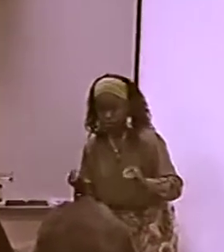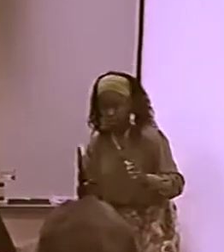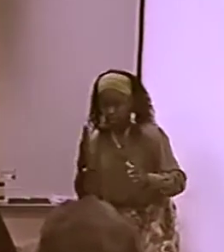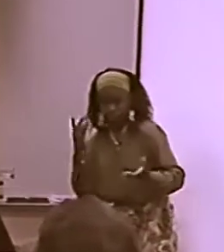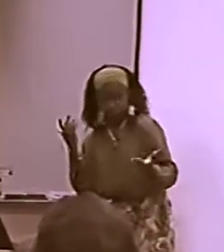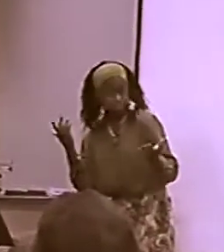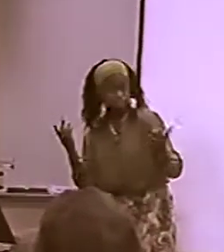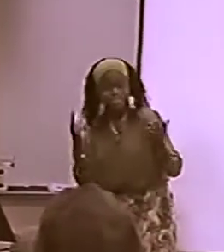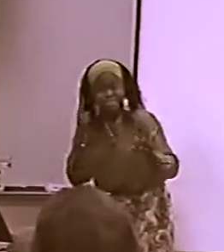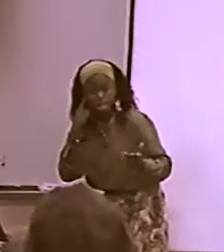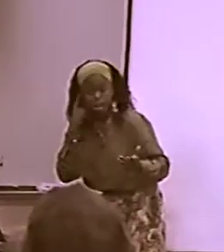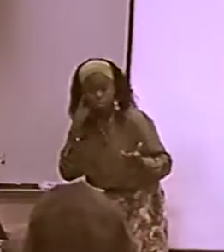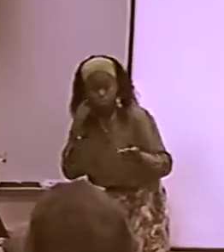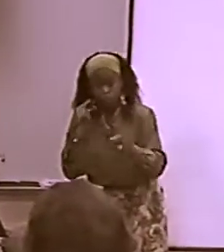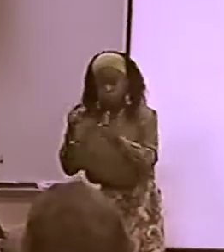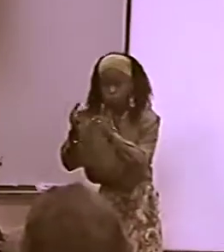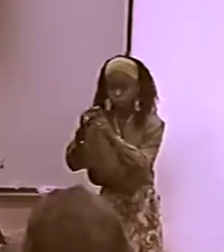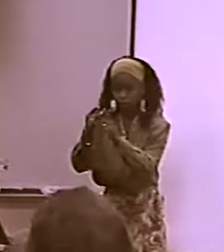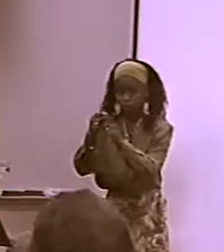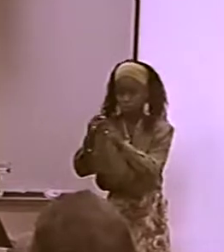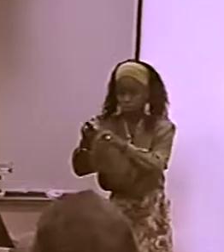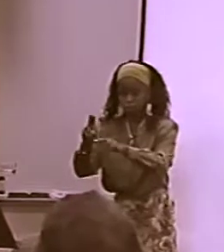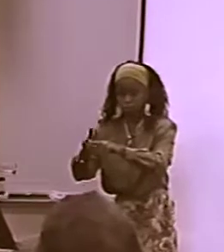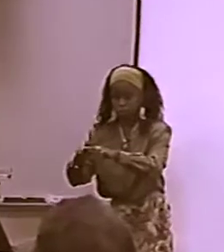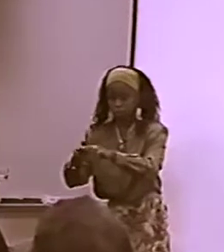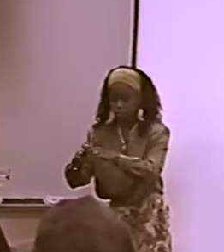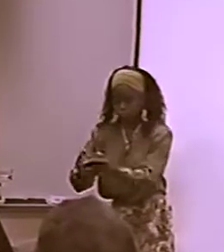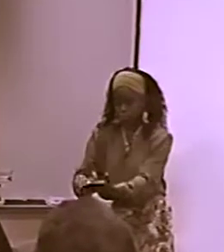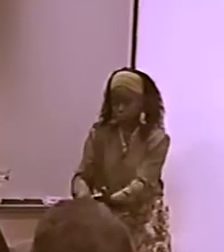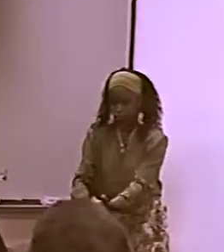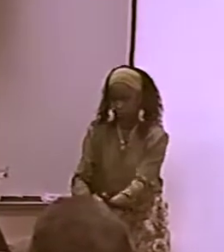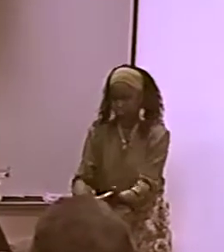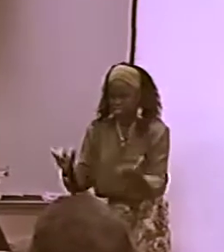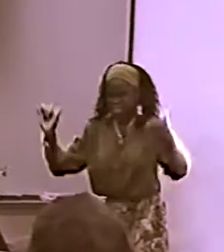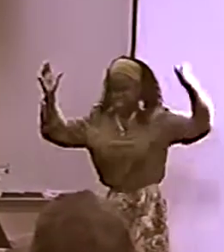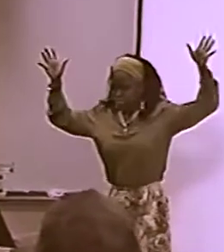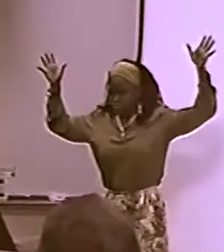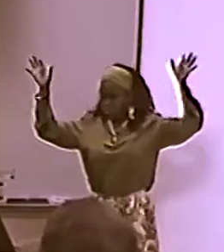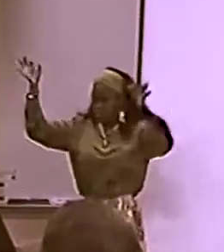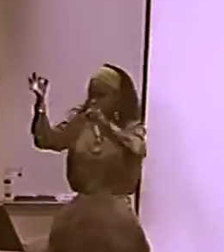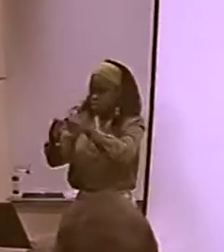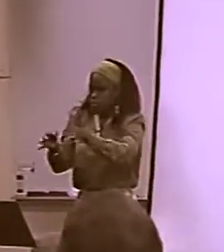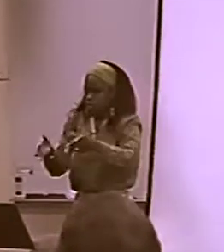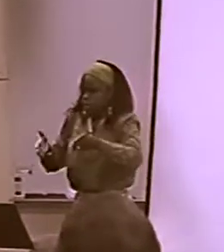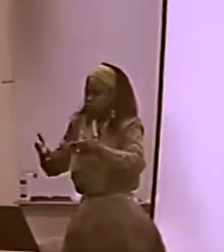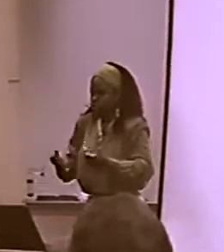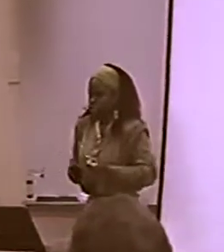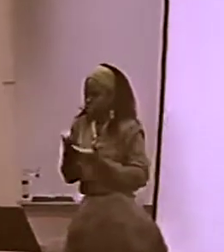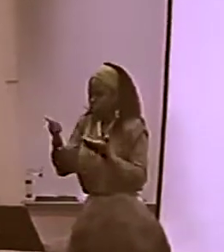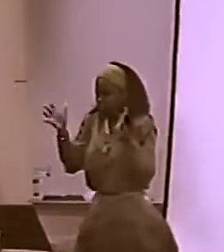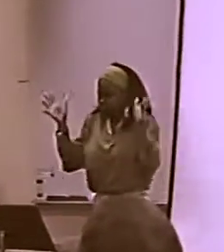THROUGH BODY MOVEMENTS, THROUGH SONG, THROUGH WORDS, THROUGH VOCABULARY, THROUGH THE WRITTEN WORD,